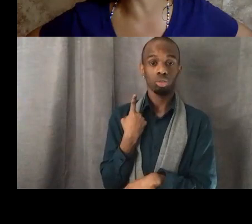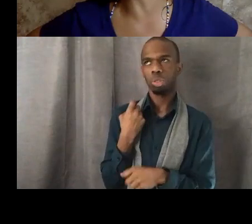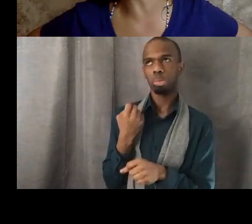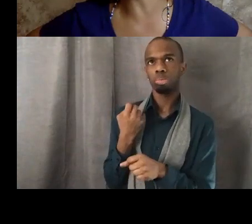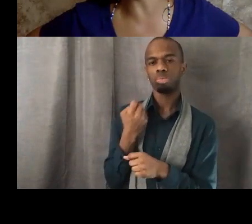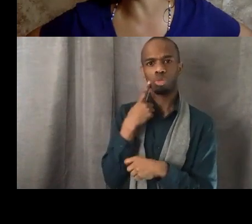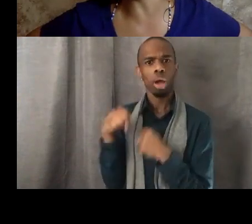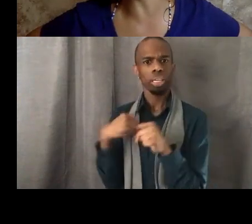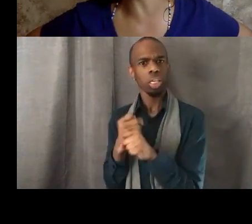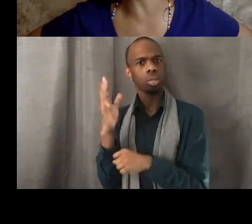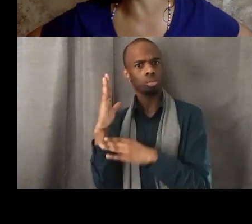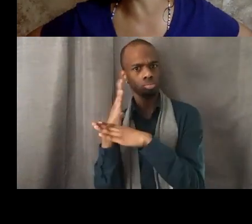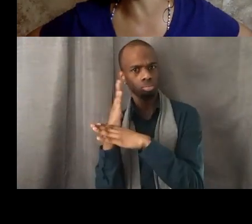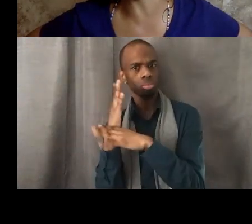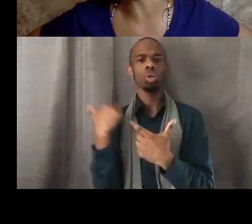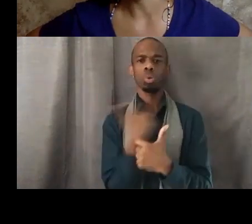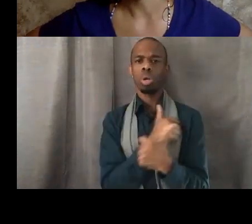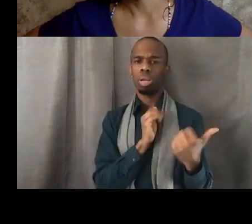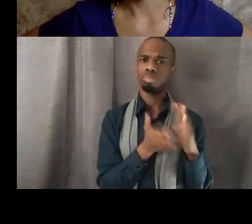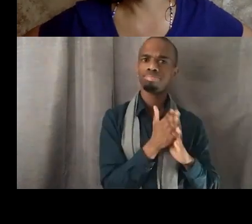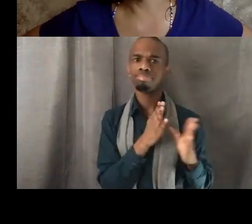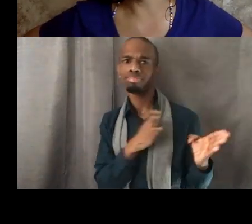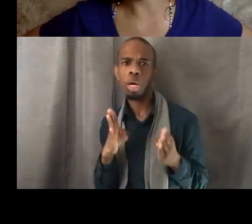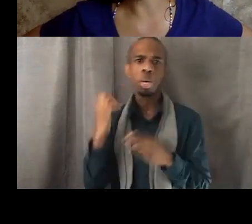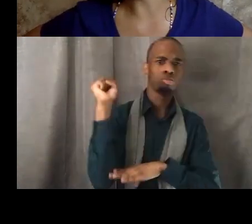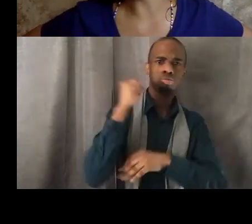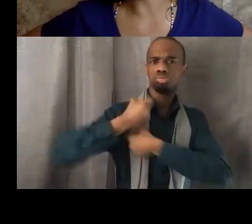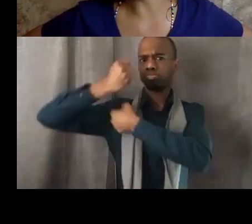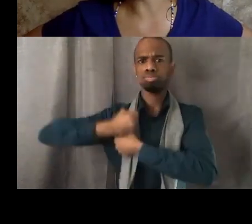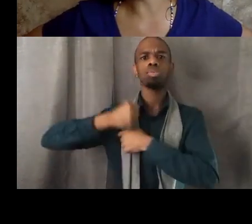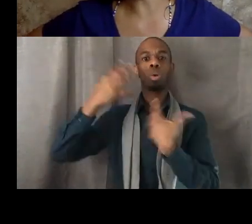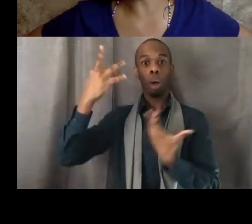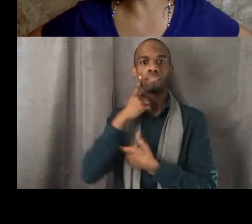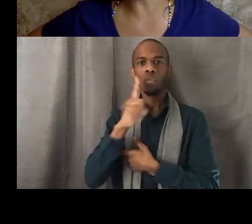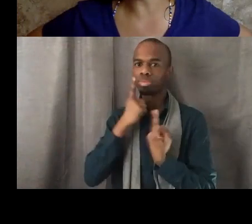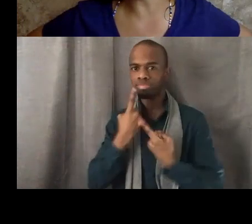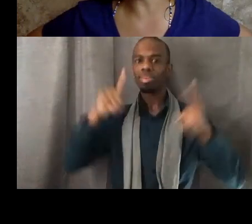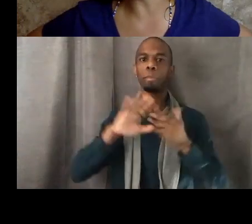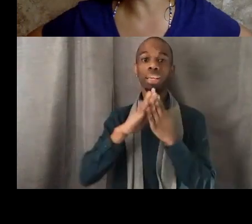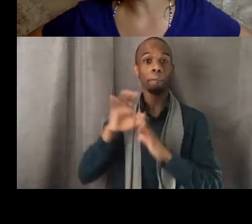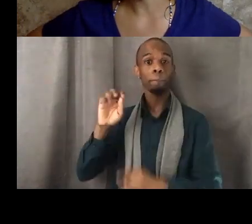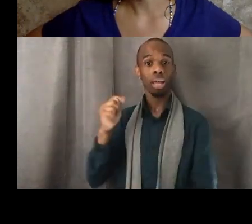that's an authentic College of Ethnic Studies. And I spent a lot of time meditating thinking about,